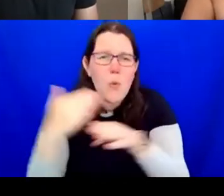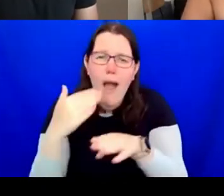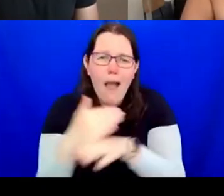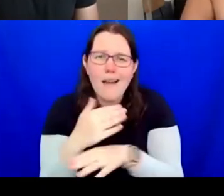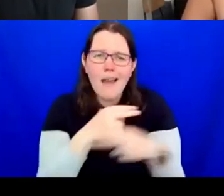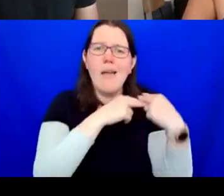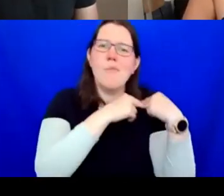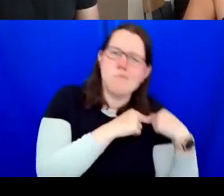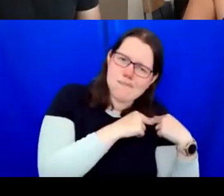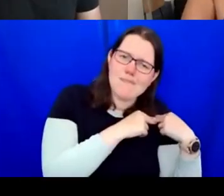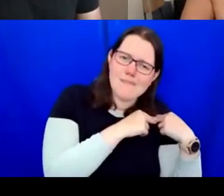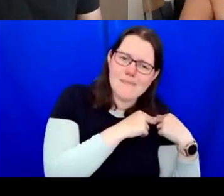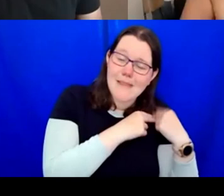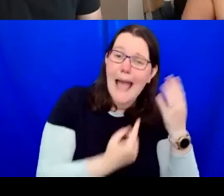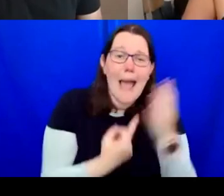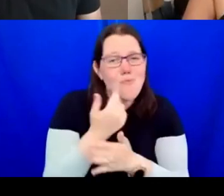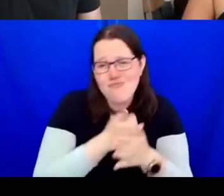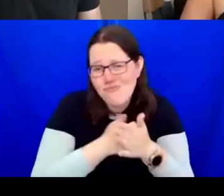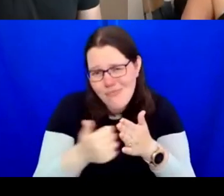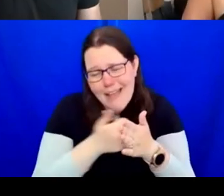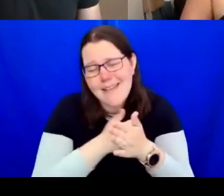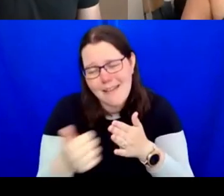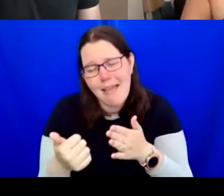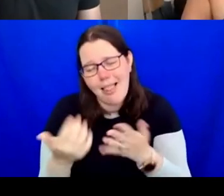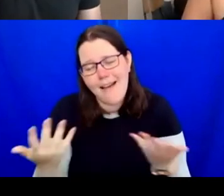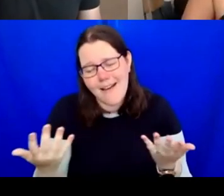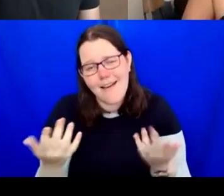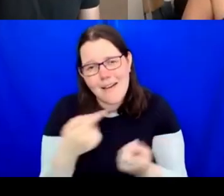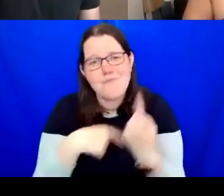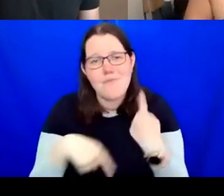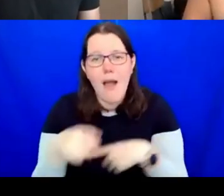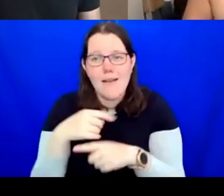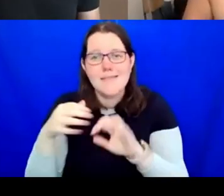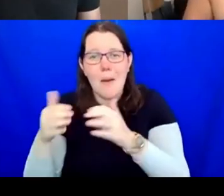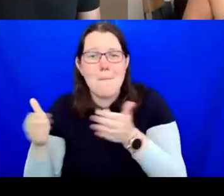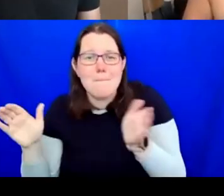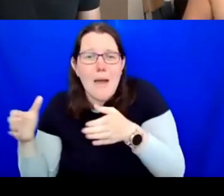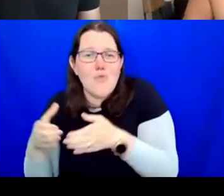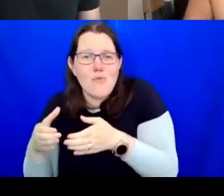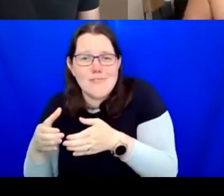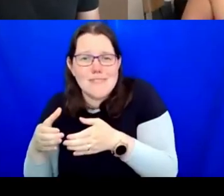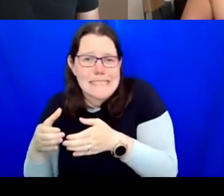what happens, especially to us who are minoritised because of our lived experiences, right, we give